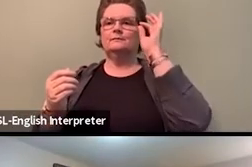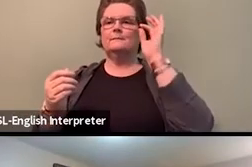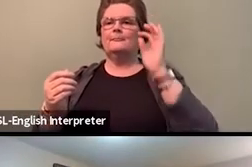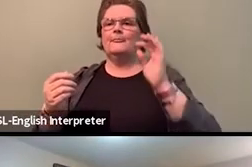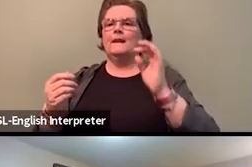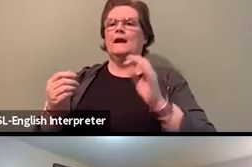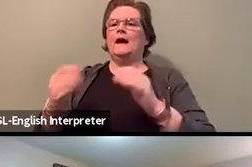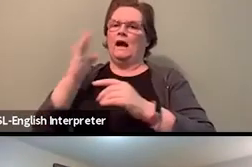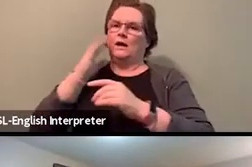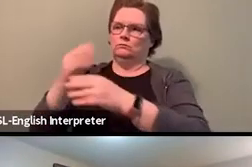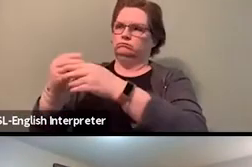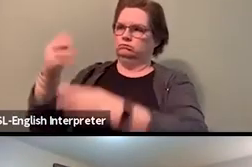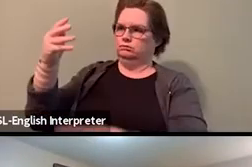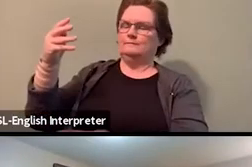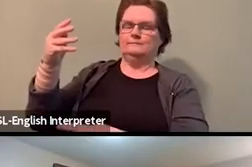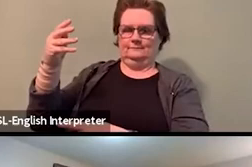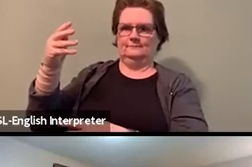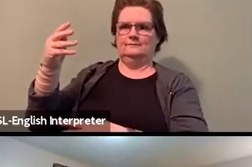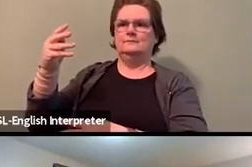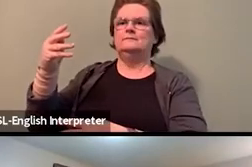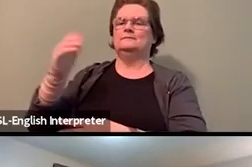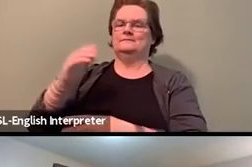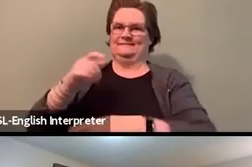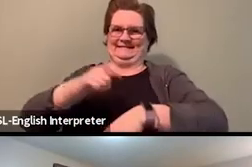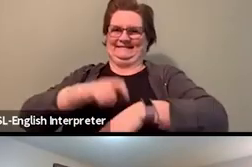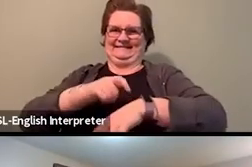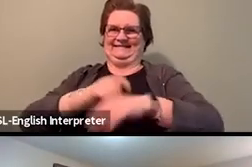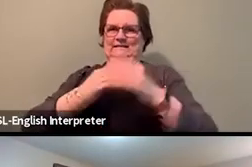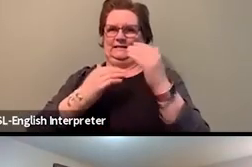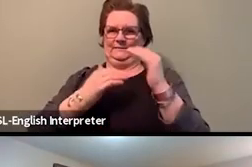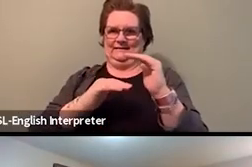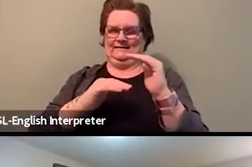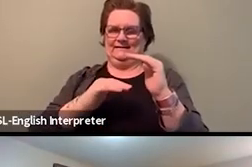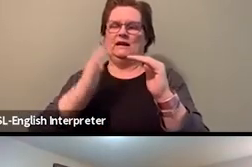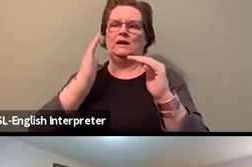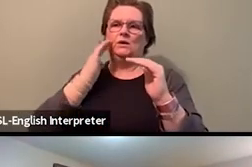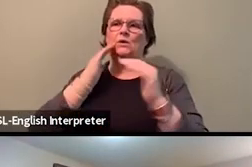I know we are running short on time, and there are a couple of people who submitted multiple questions.